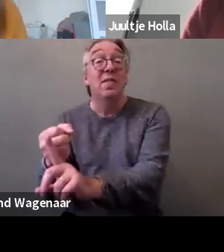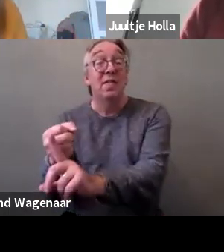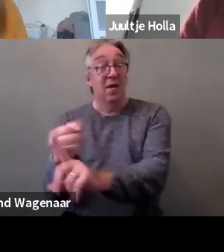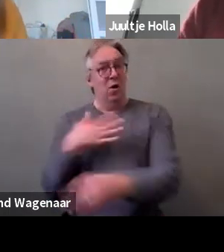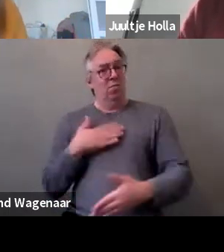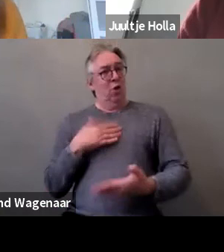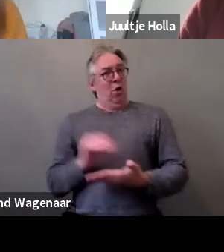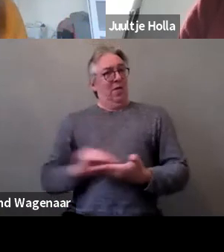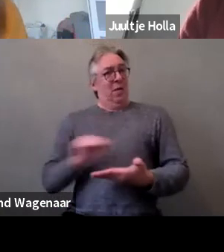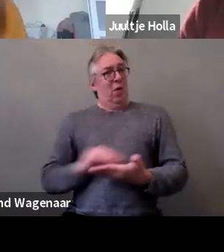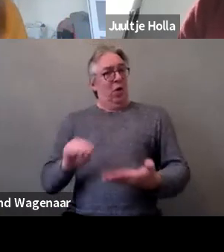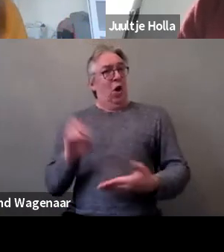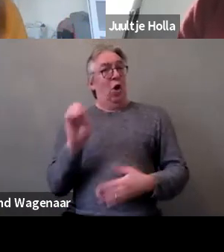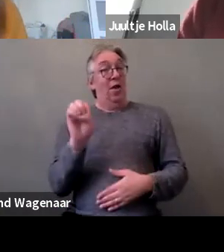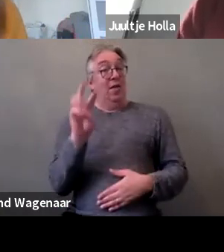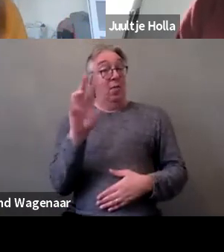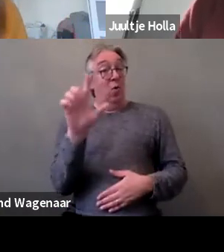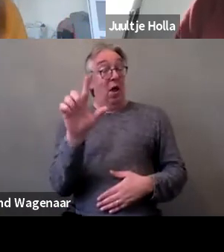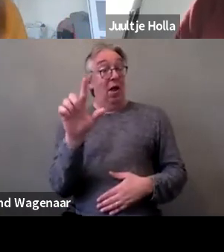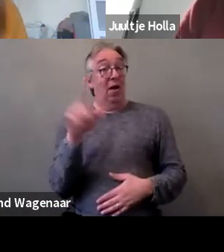it's having an impact on women's life